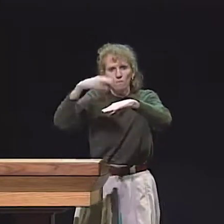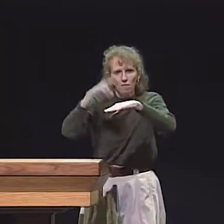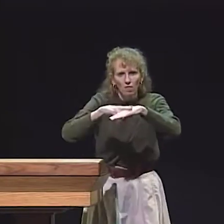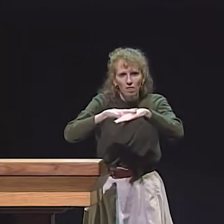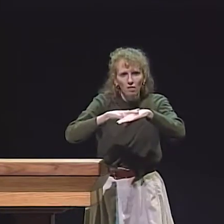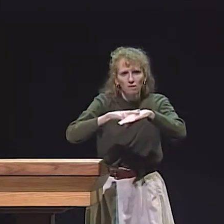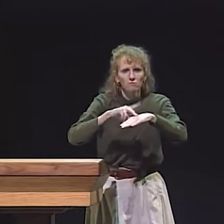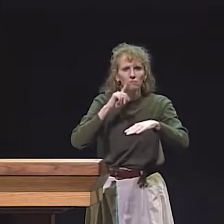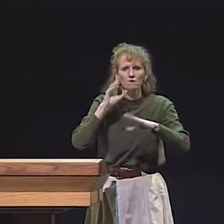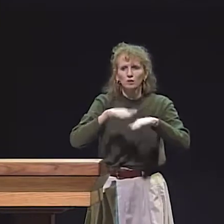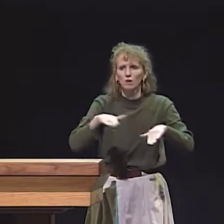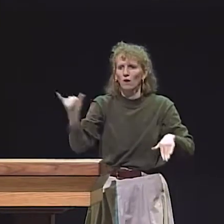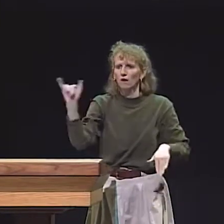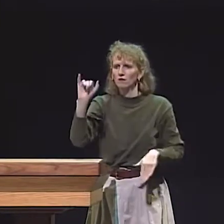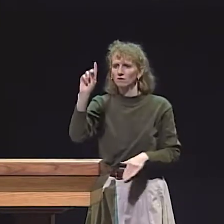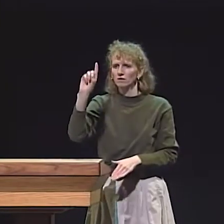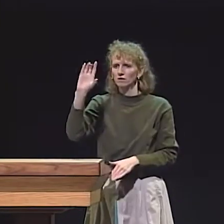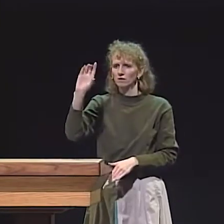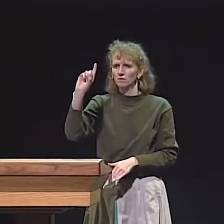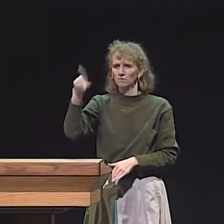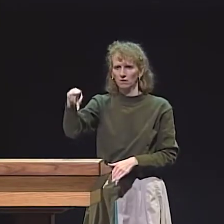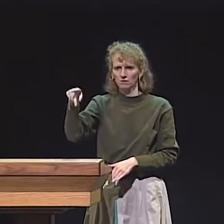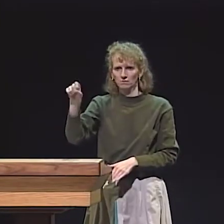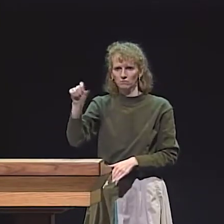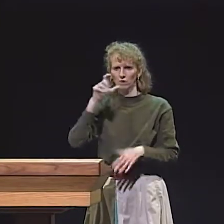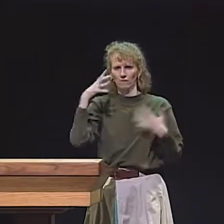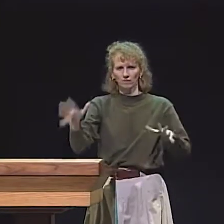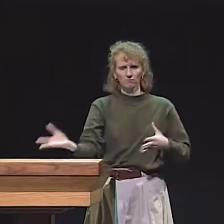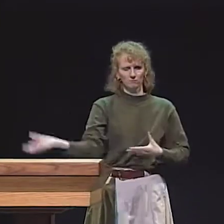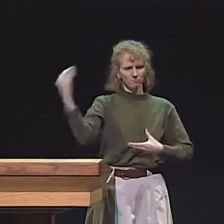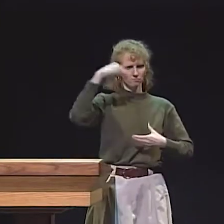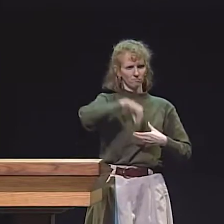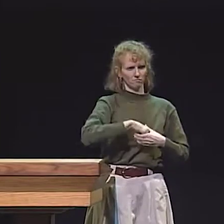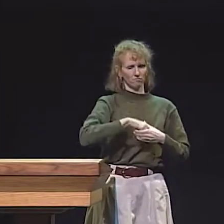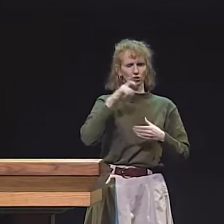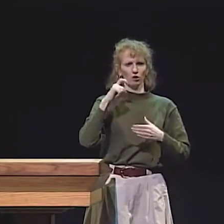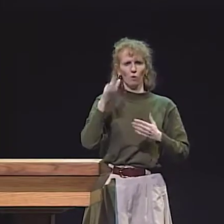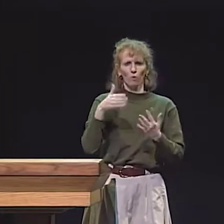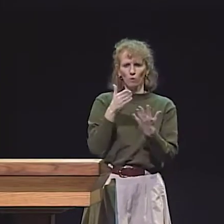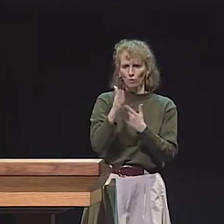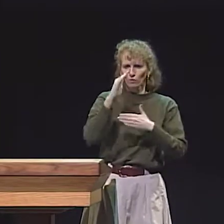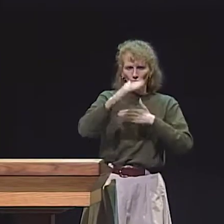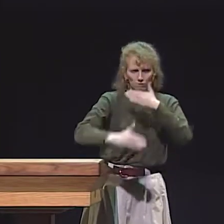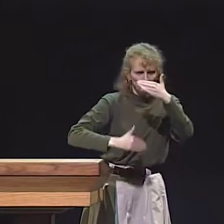THIS ENTIRE PROCESS IS GOOD FOR NORMAL DEAF CHILDREN, LIKE THE DEAF CHILDREN OF DEAF PARENTS